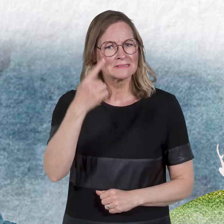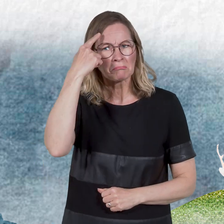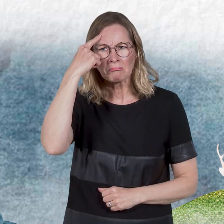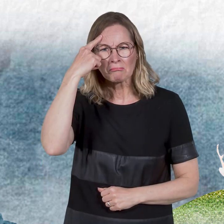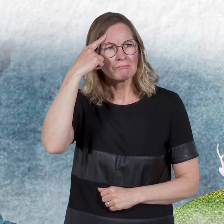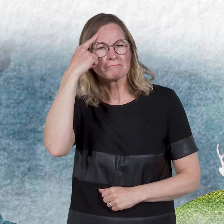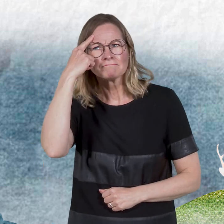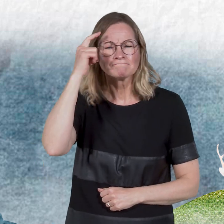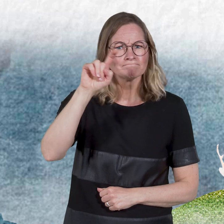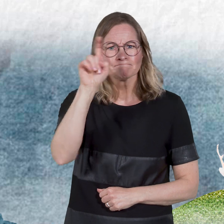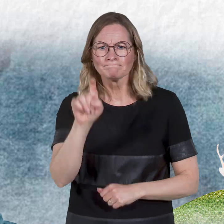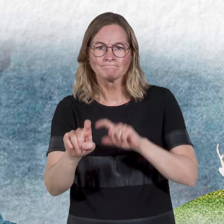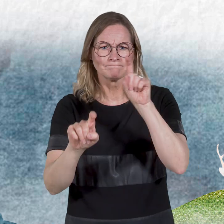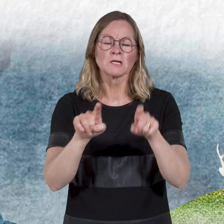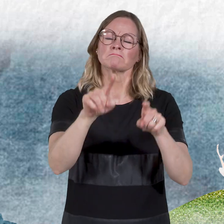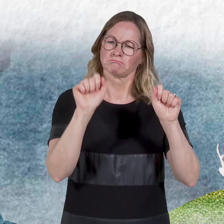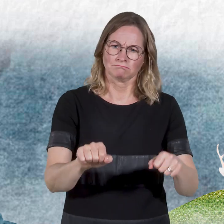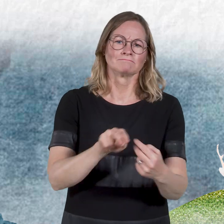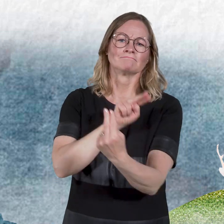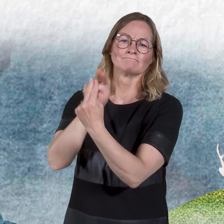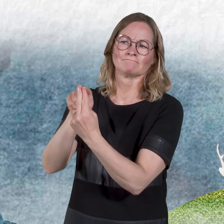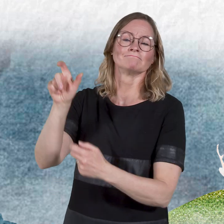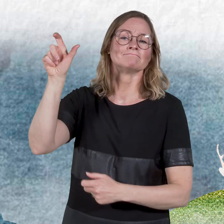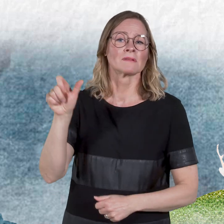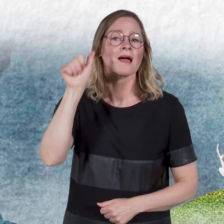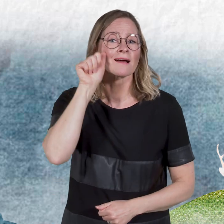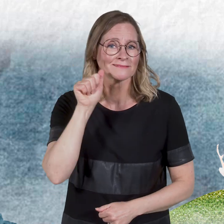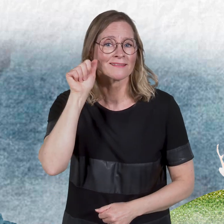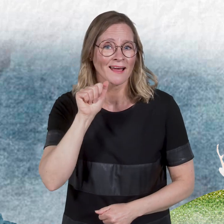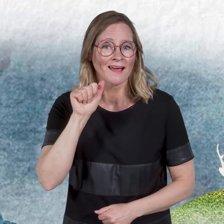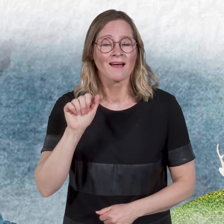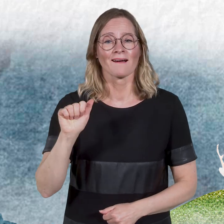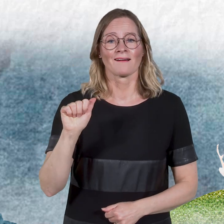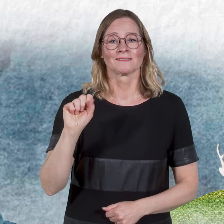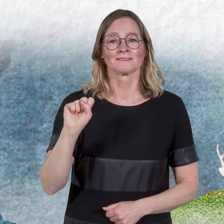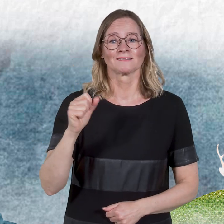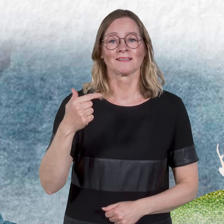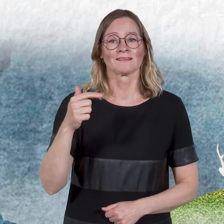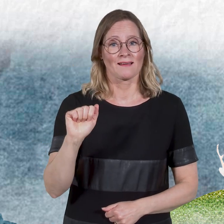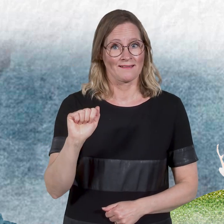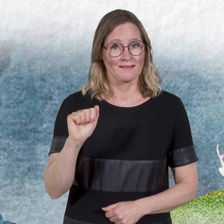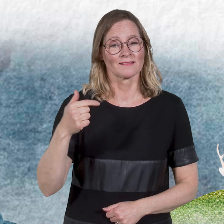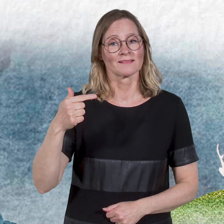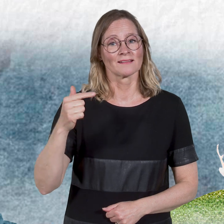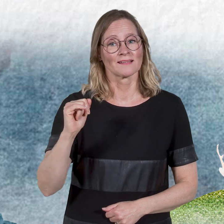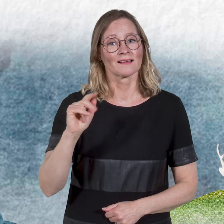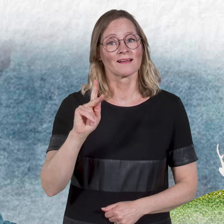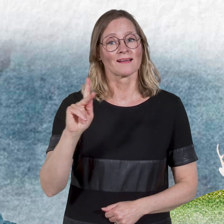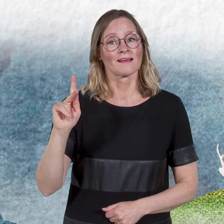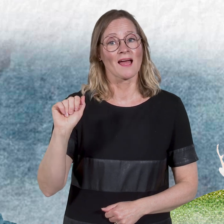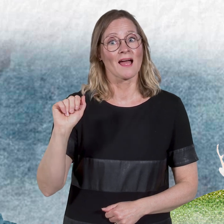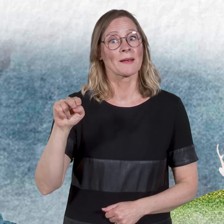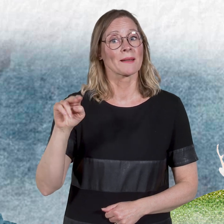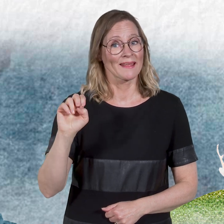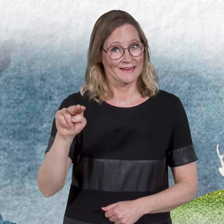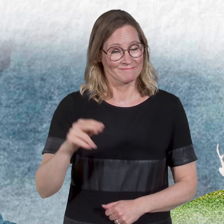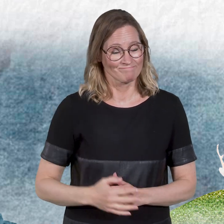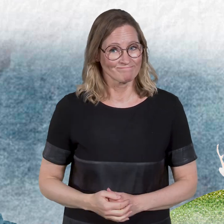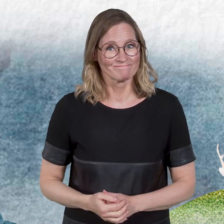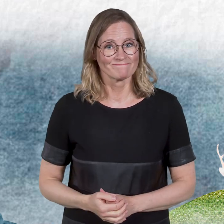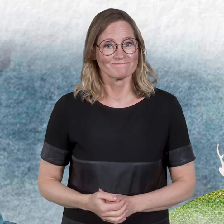If you have any questions, contact Asta Tikkanen.